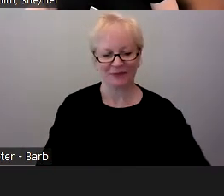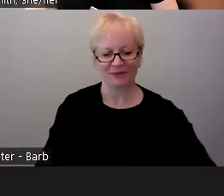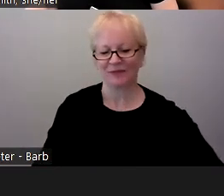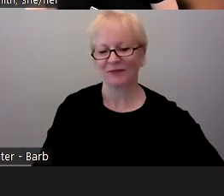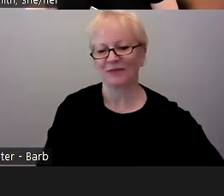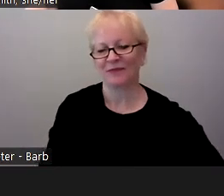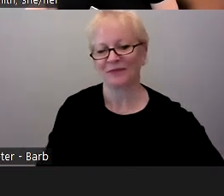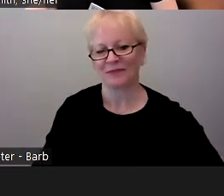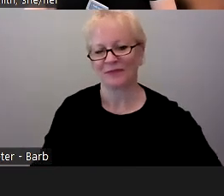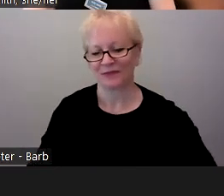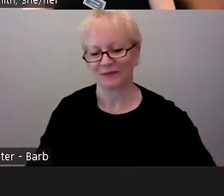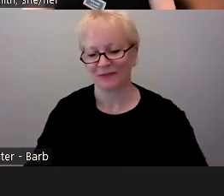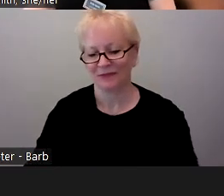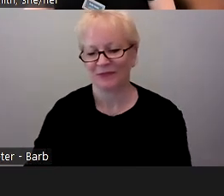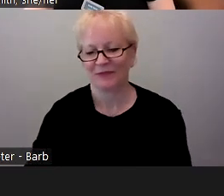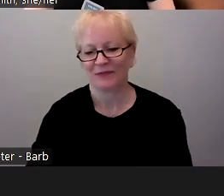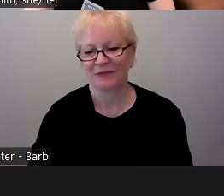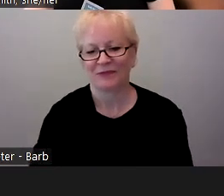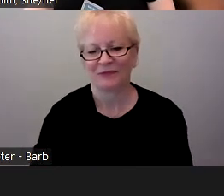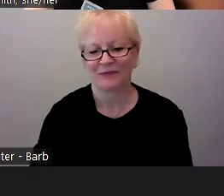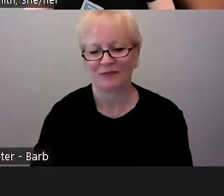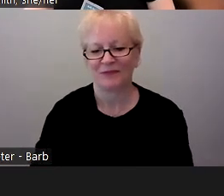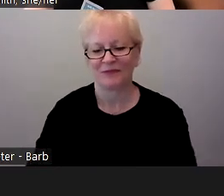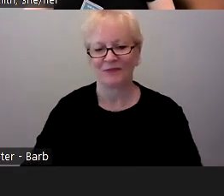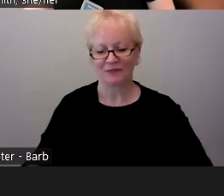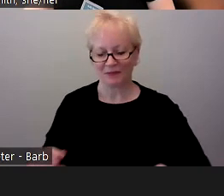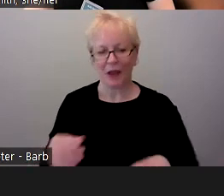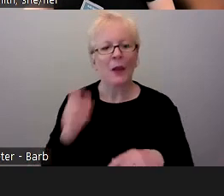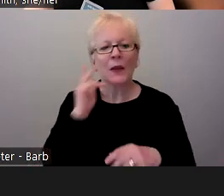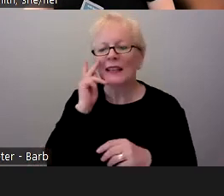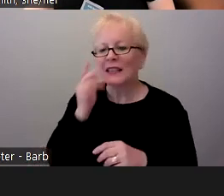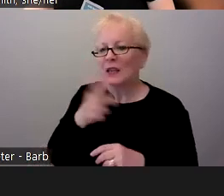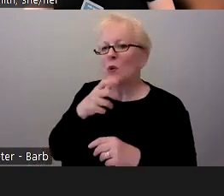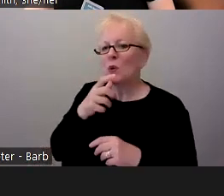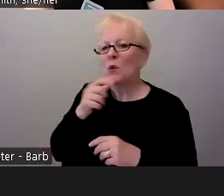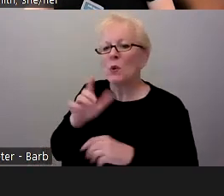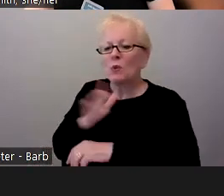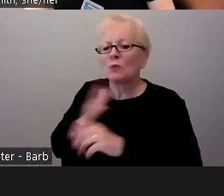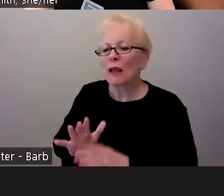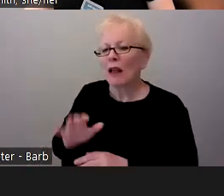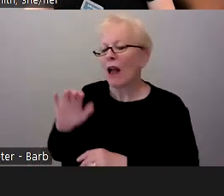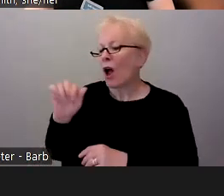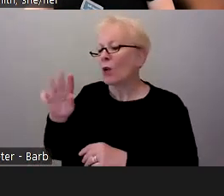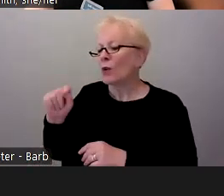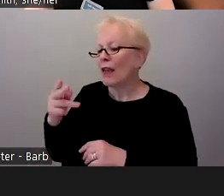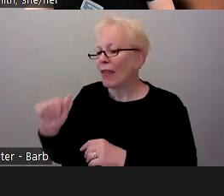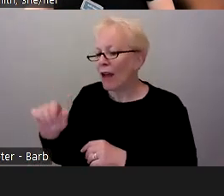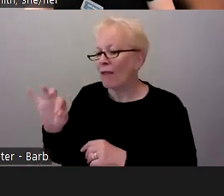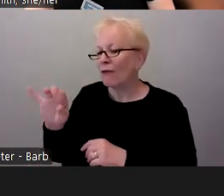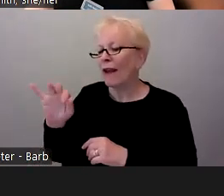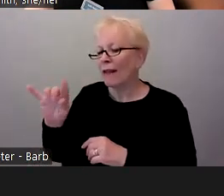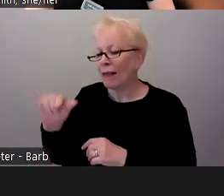Well, we have, let's see here, Beatles, Aretha Franklin, ooh la la, Elton John, yes.